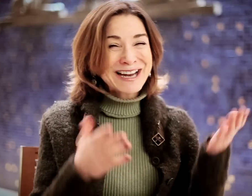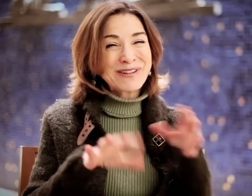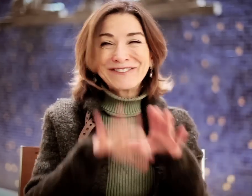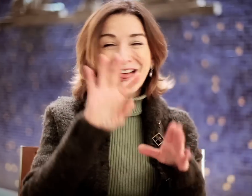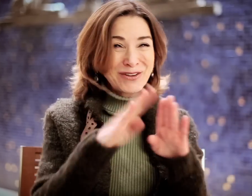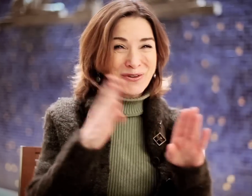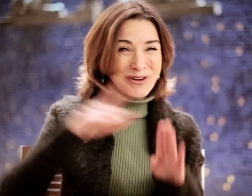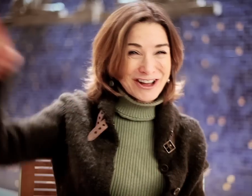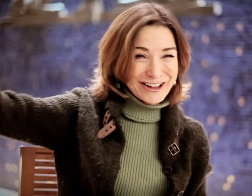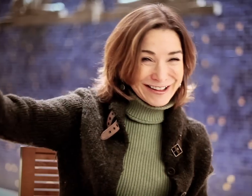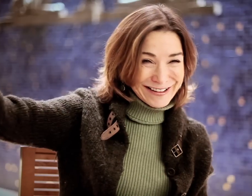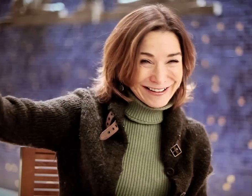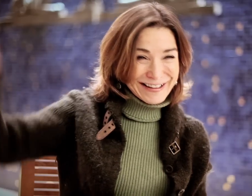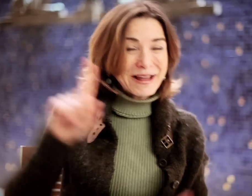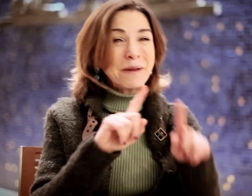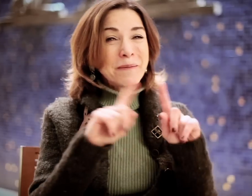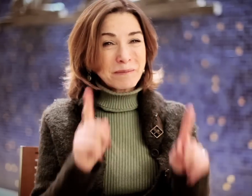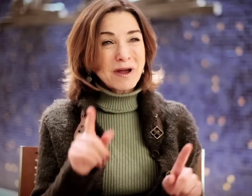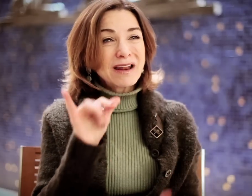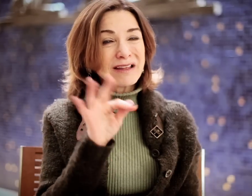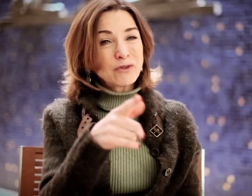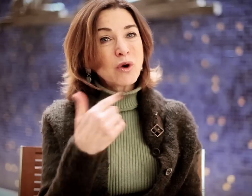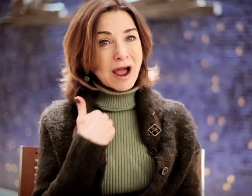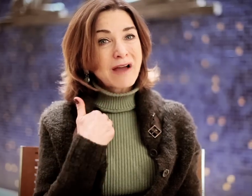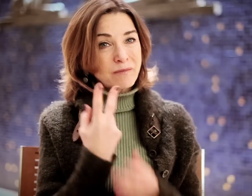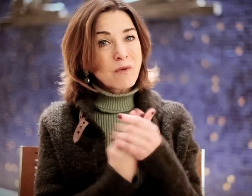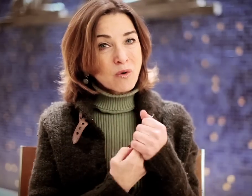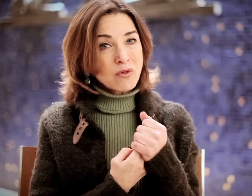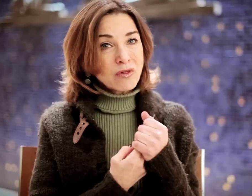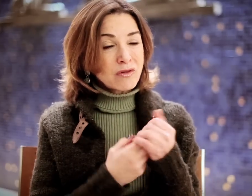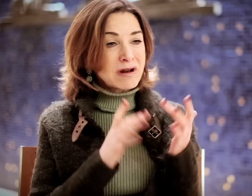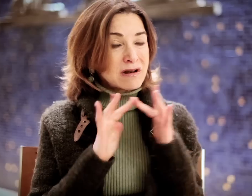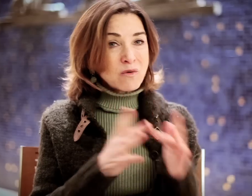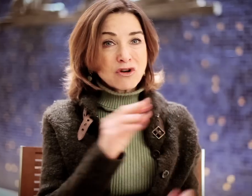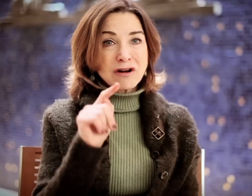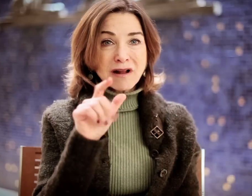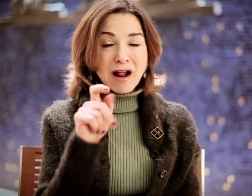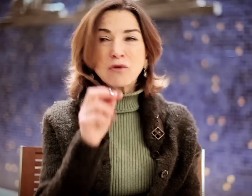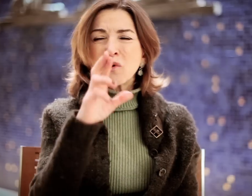...you may as well find the door on the way out. But if you have both the network and the talent...